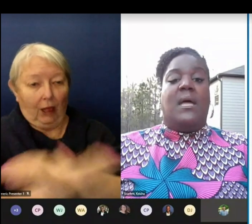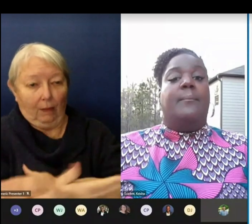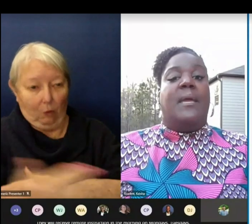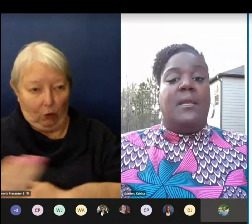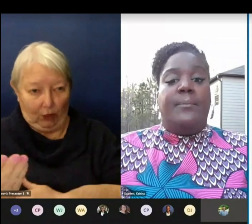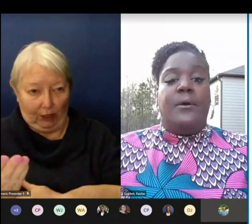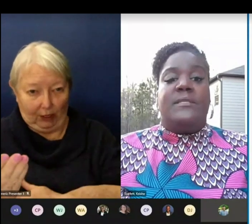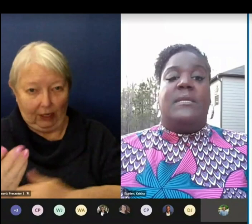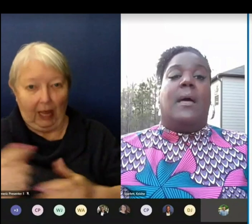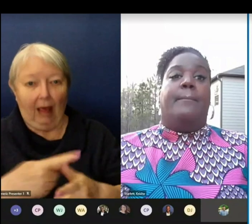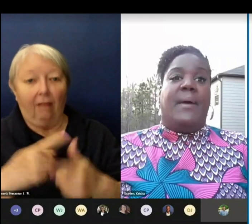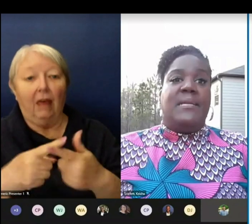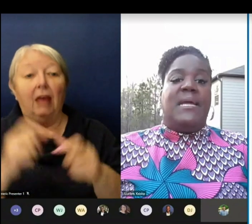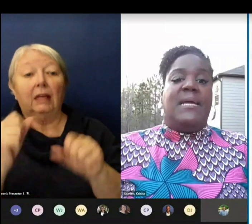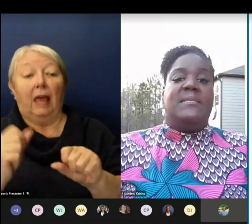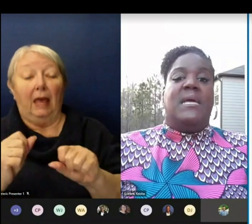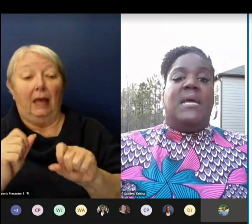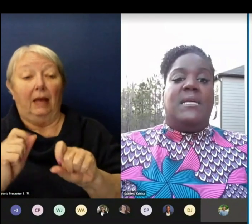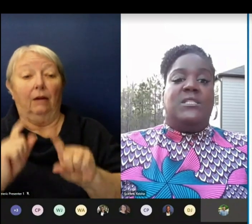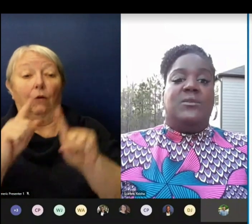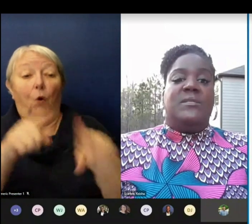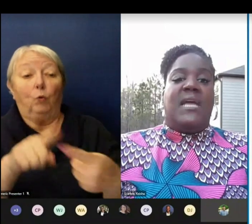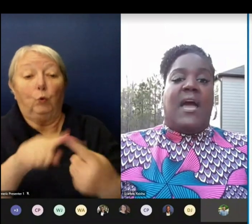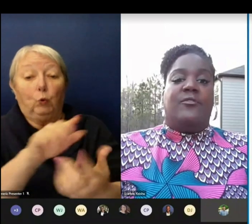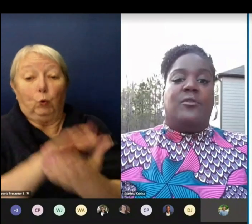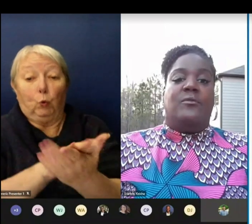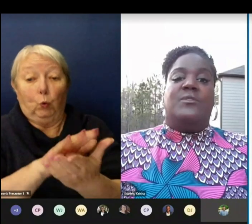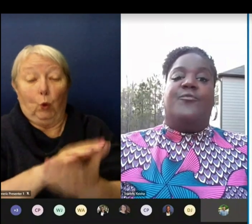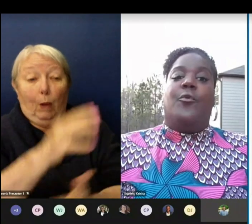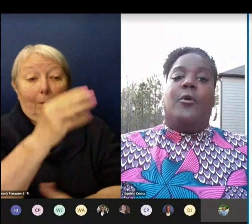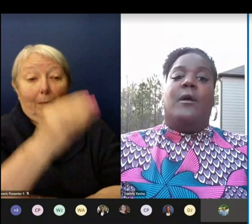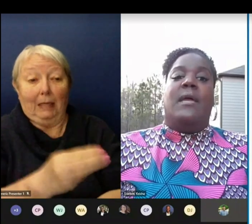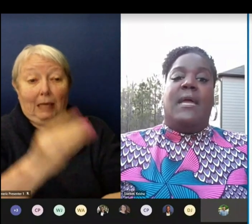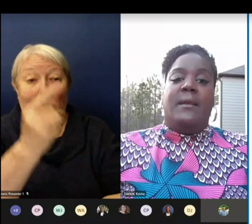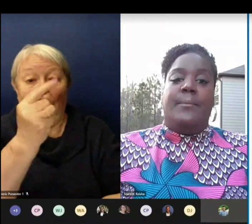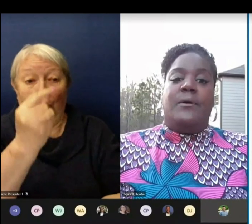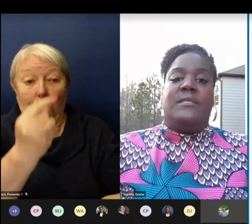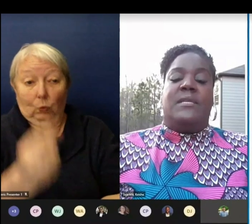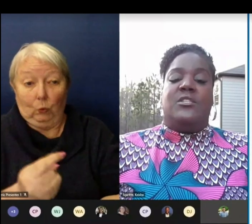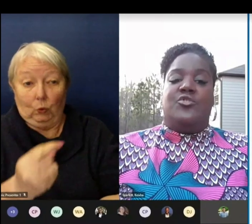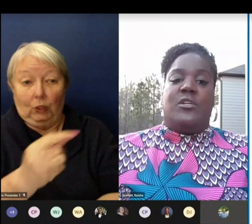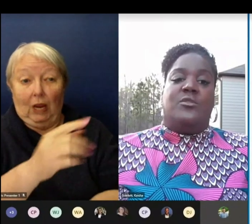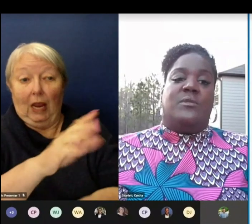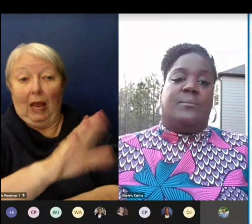in-person on Mondays and Tuesday afternoons for in-person instructional support.